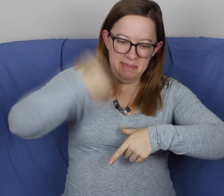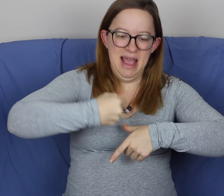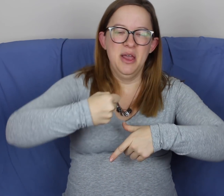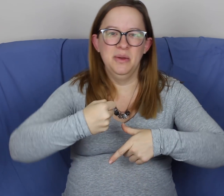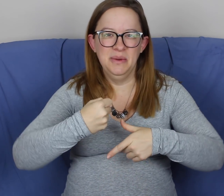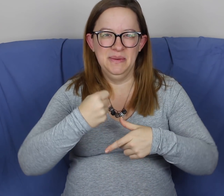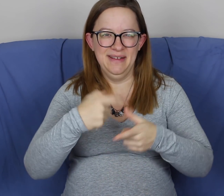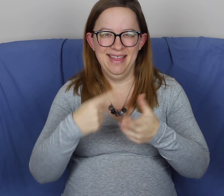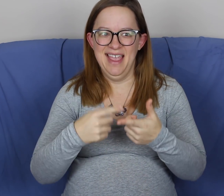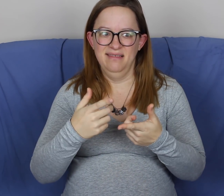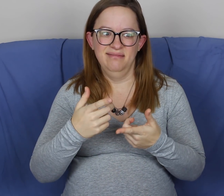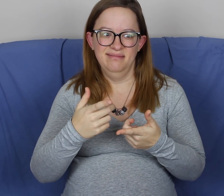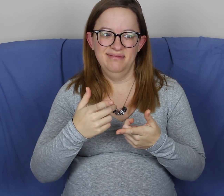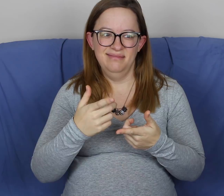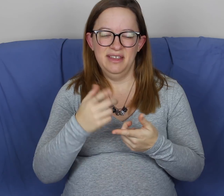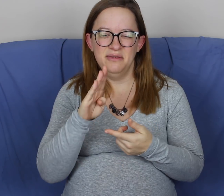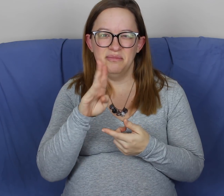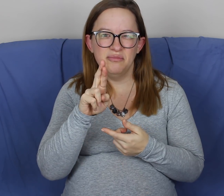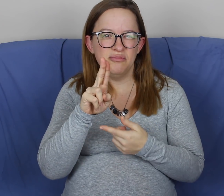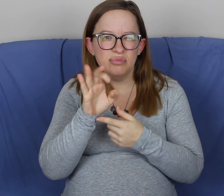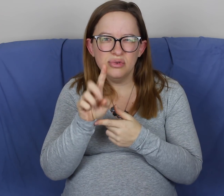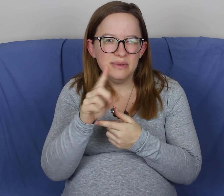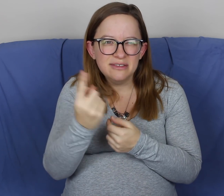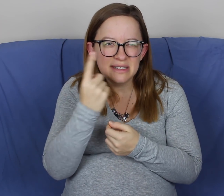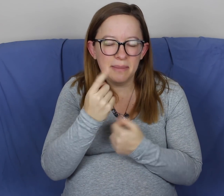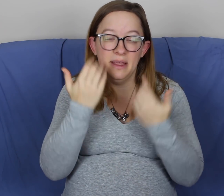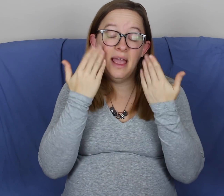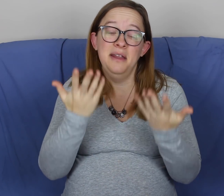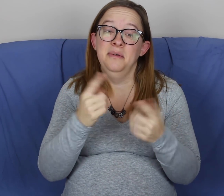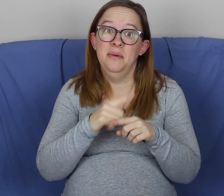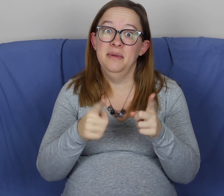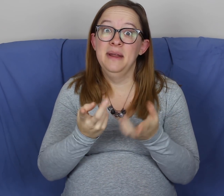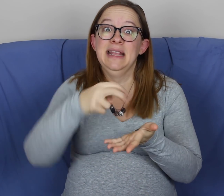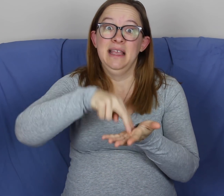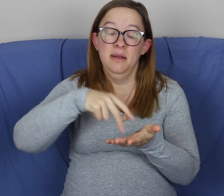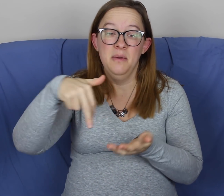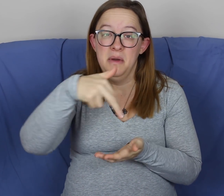Feels like somebody punched the outside of my vagina and it's bruised or something. I have no idea.